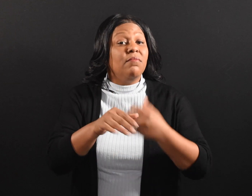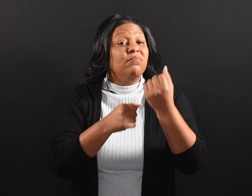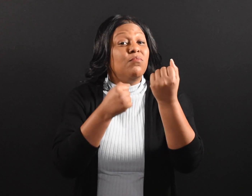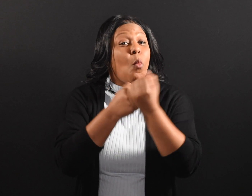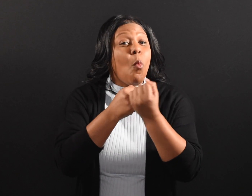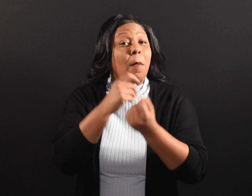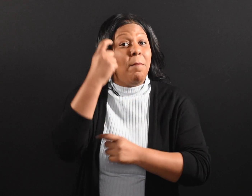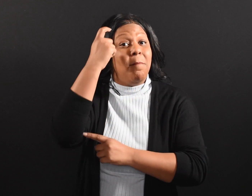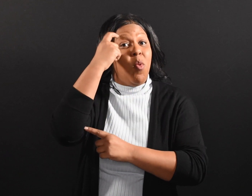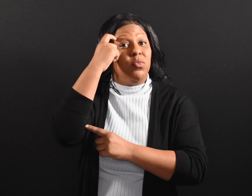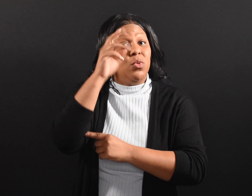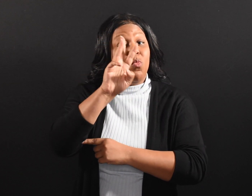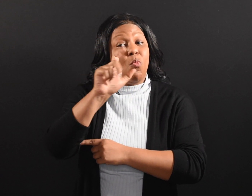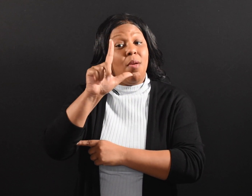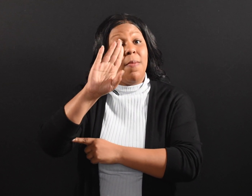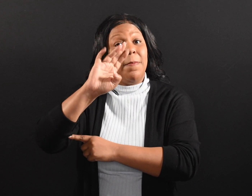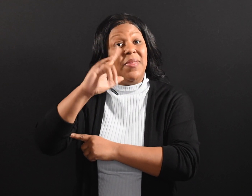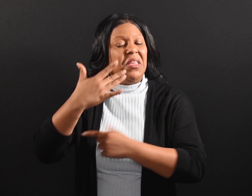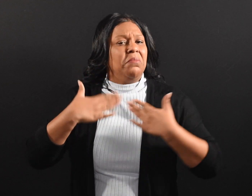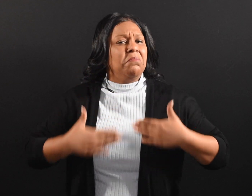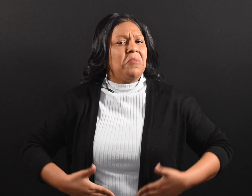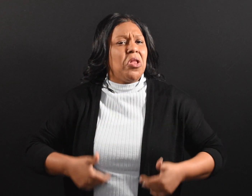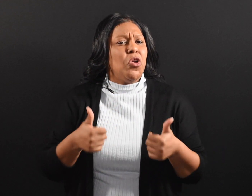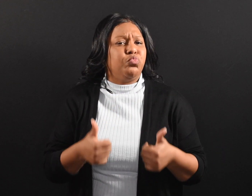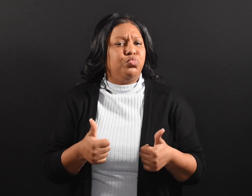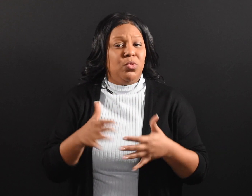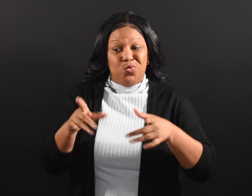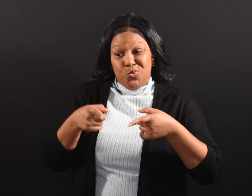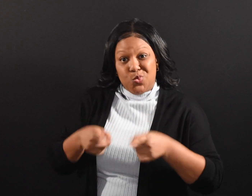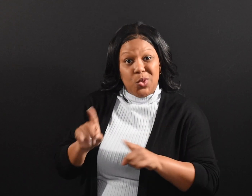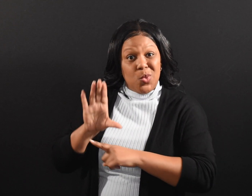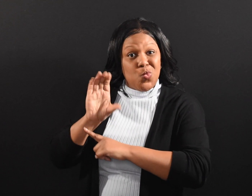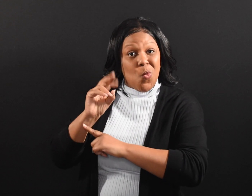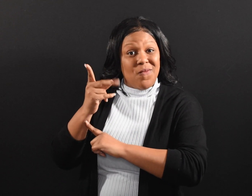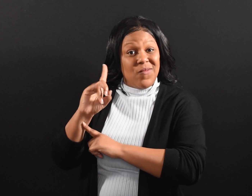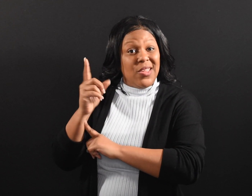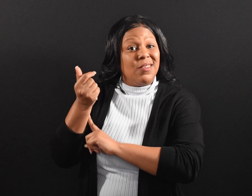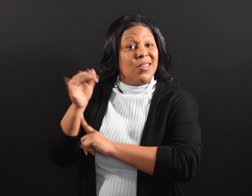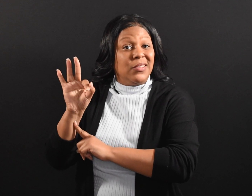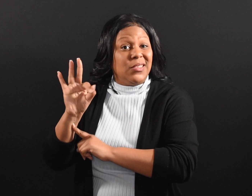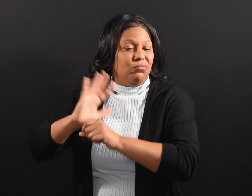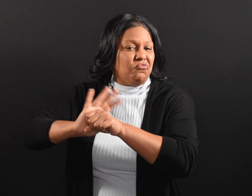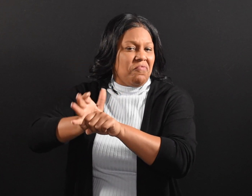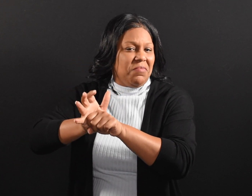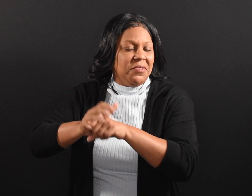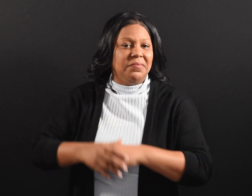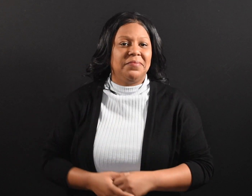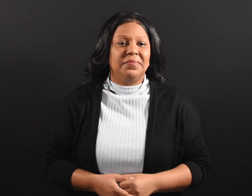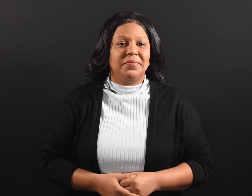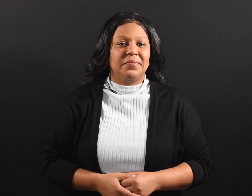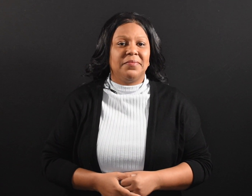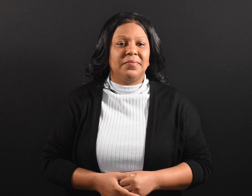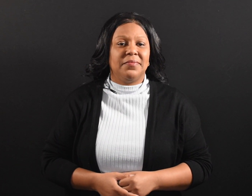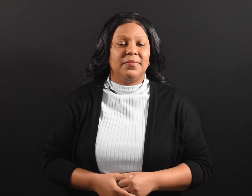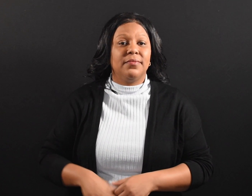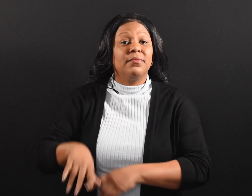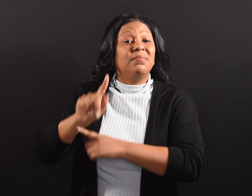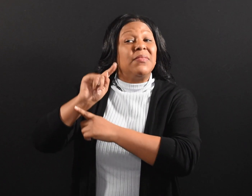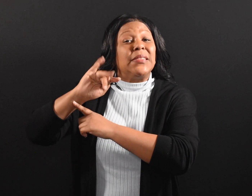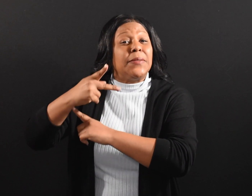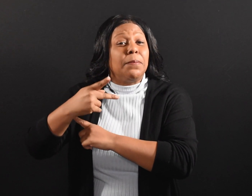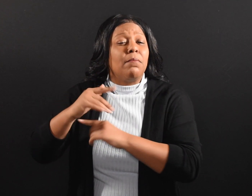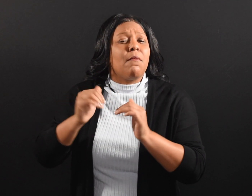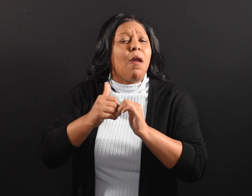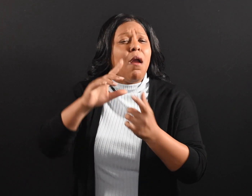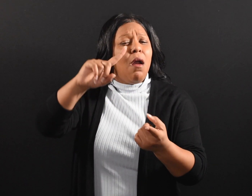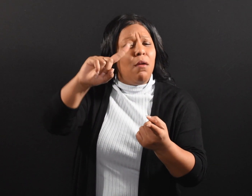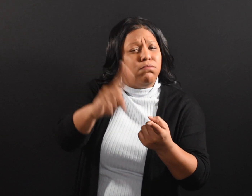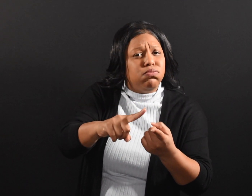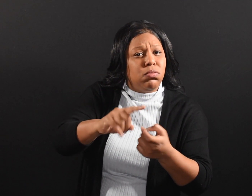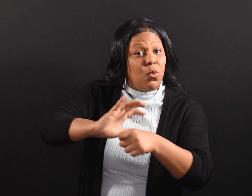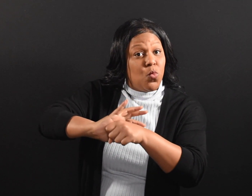Supporting Mental Well-being During COVID-19 Tips to Reduce COVID-19 Anxiety